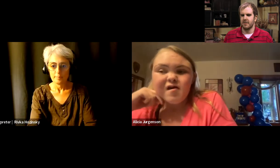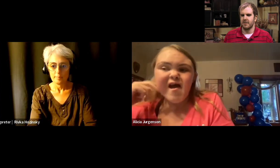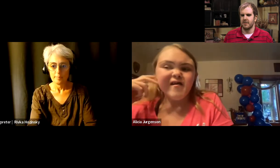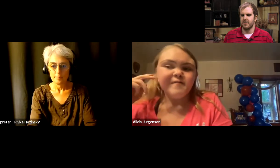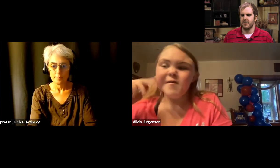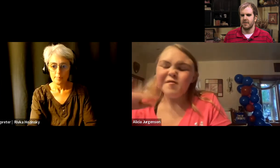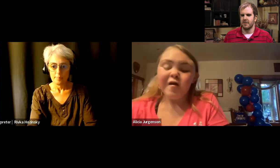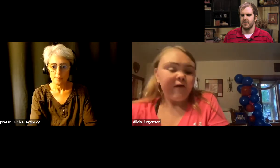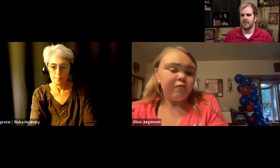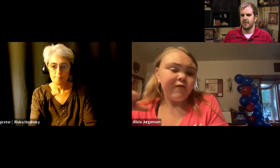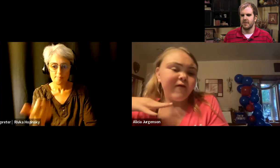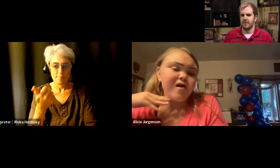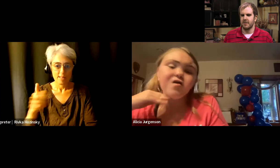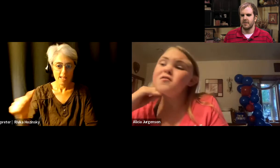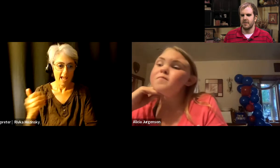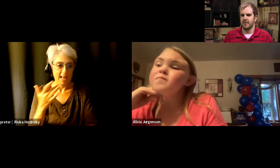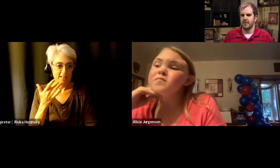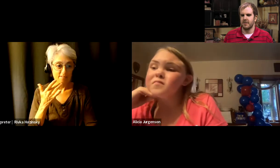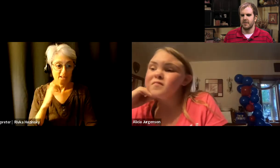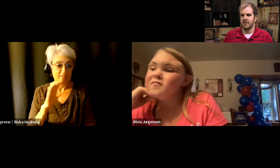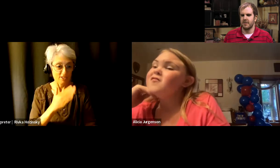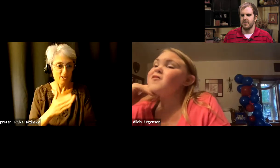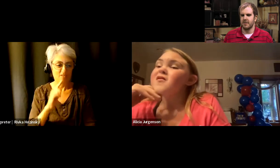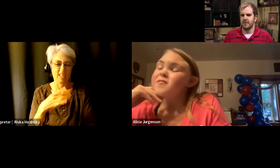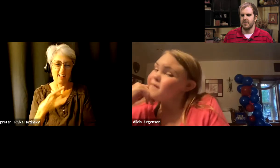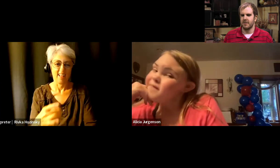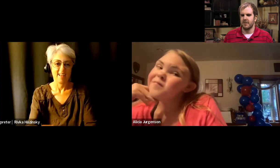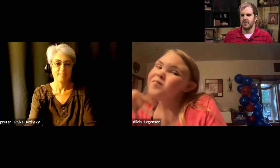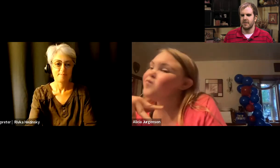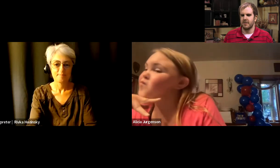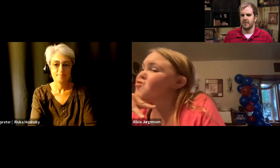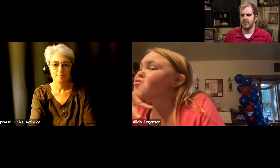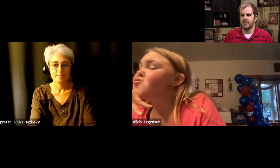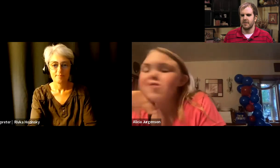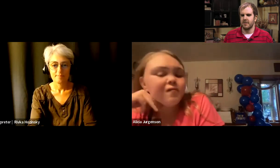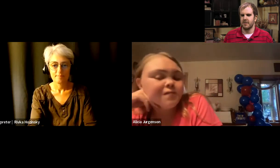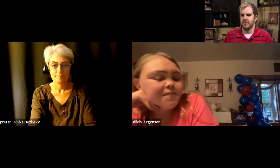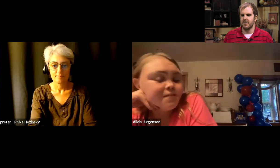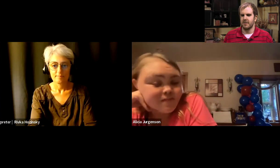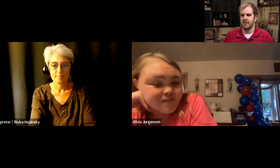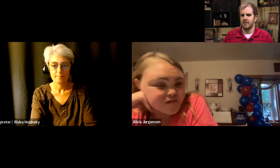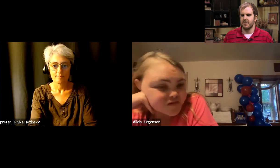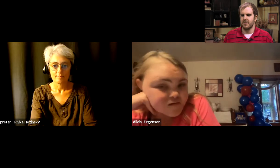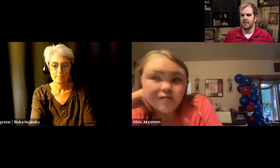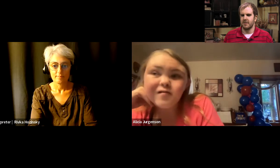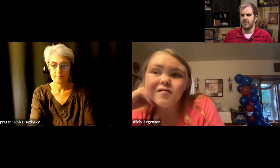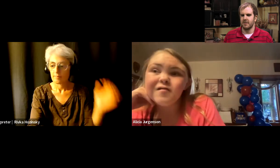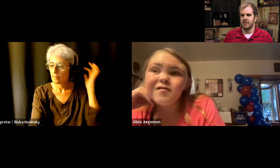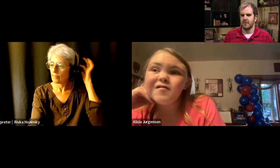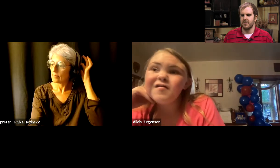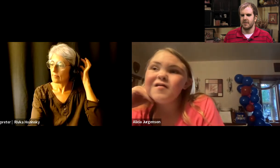Any favorite song that I really like.